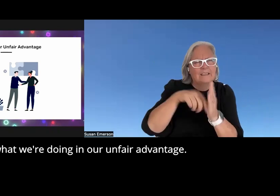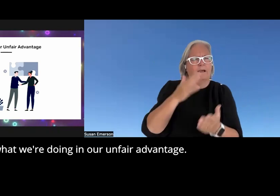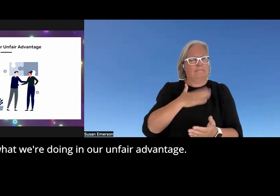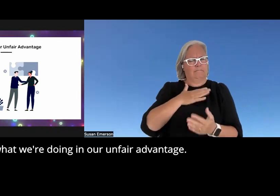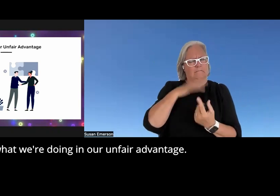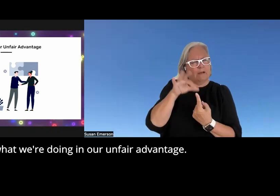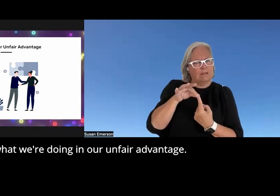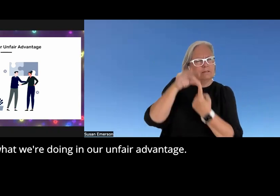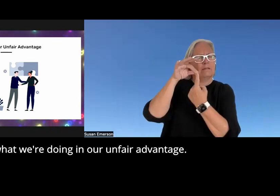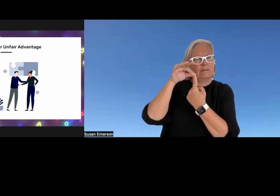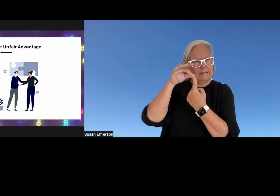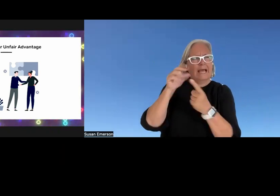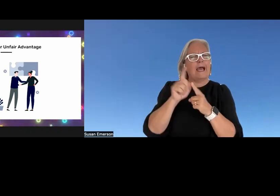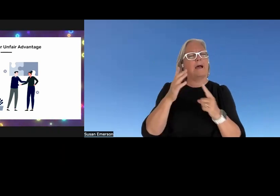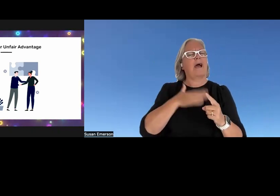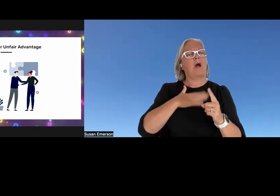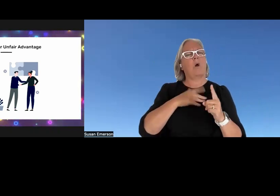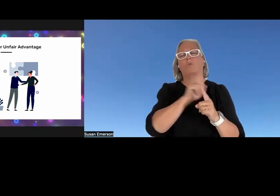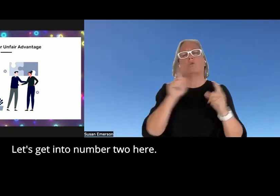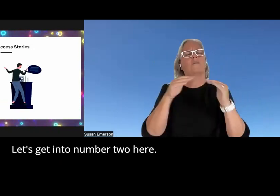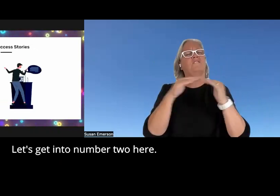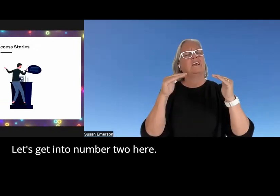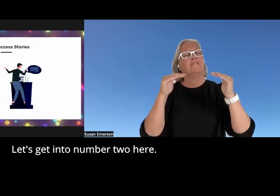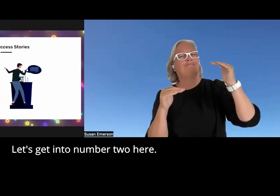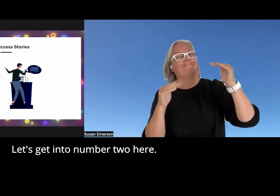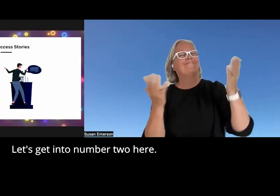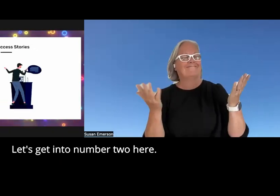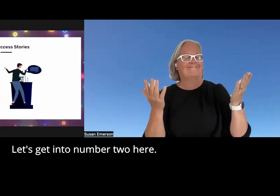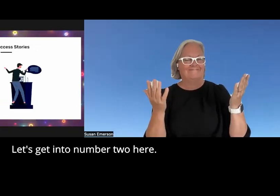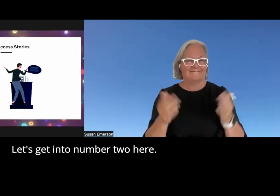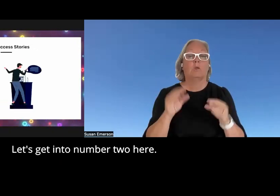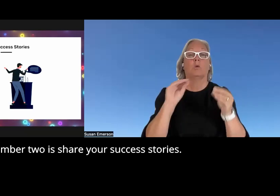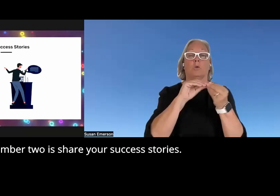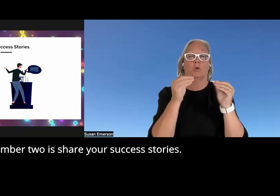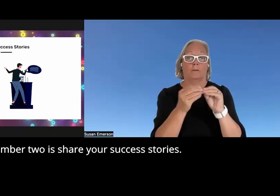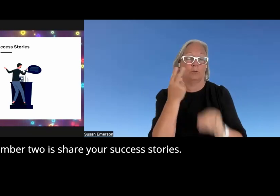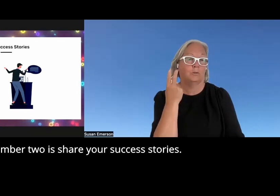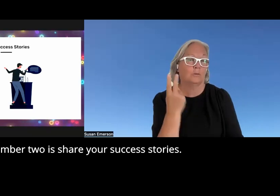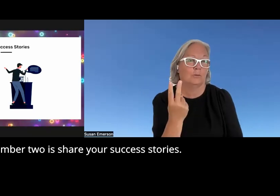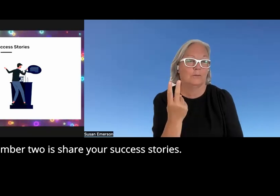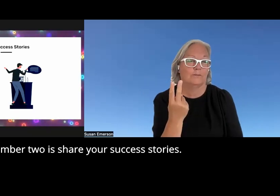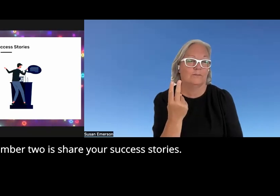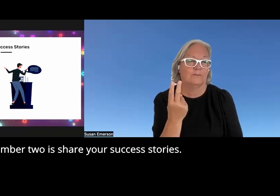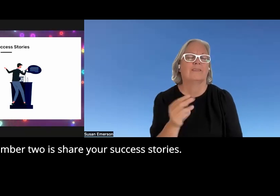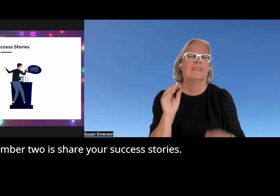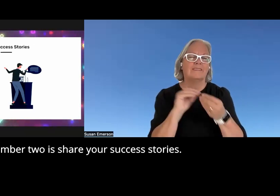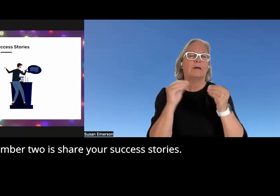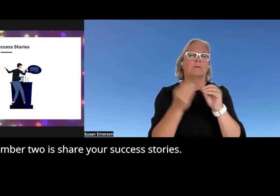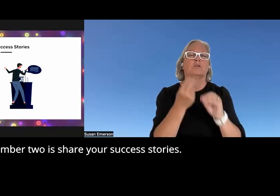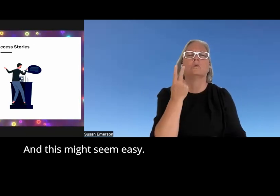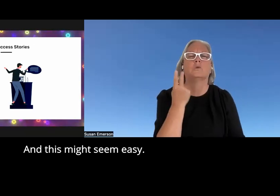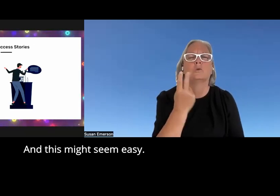unfair Advantage let's get into number two here number two is share your success stories and this